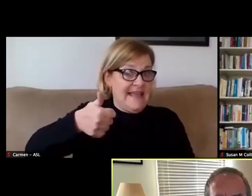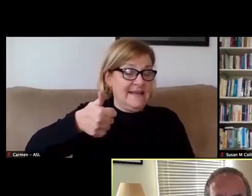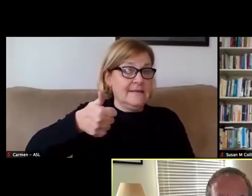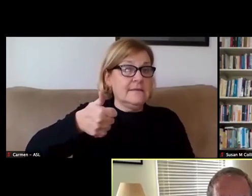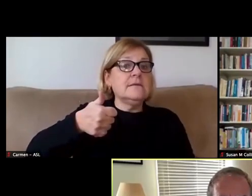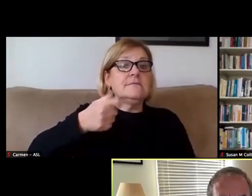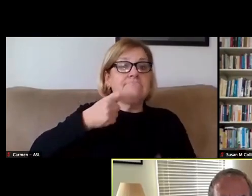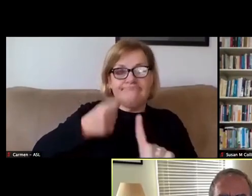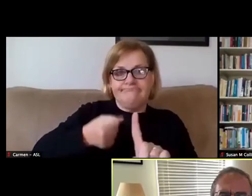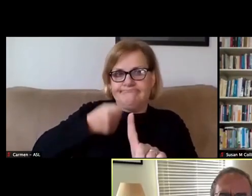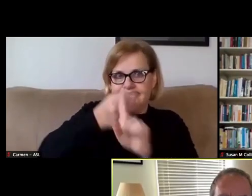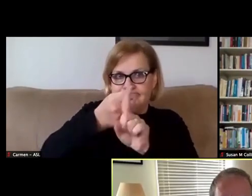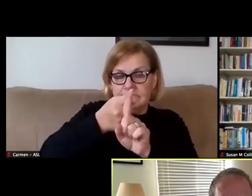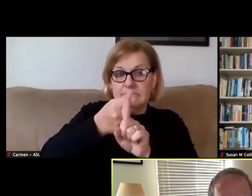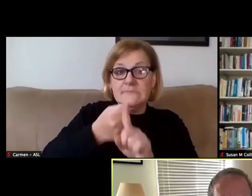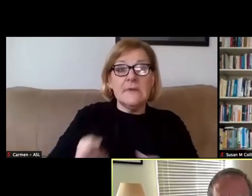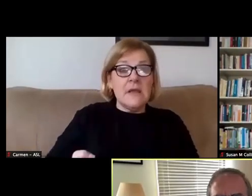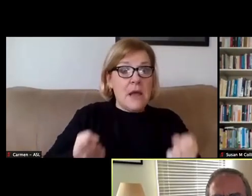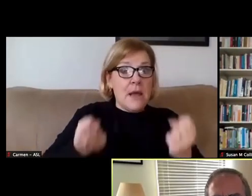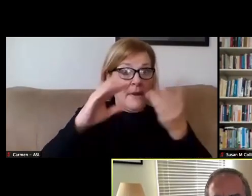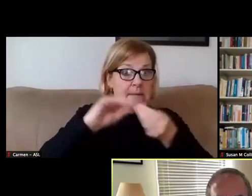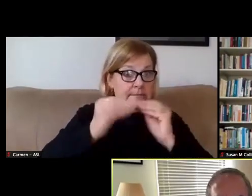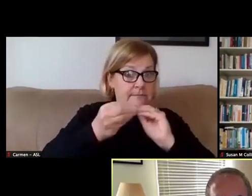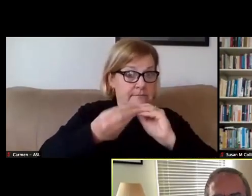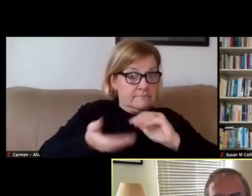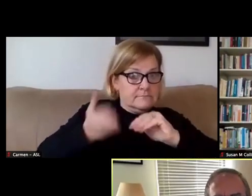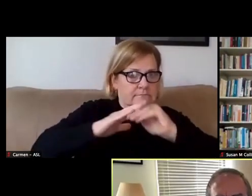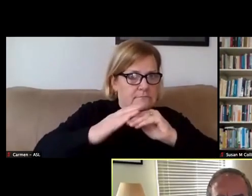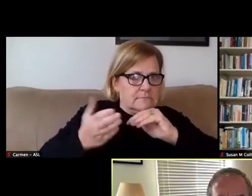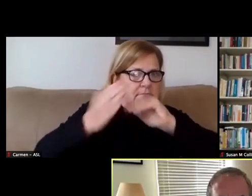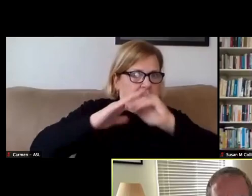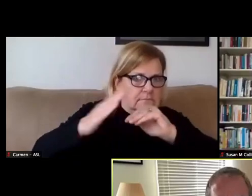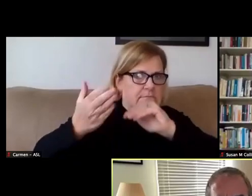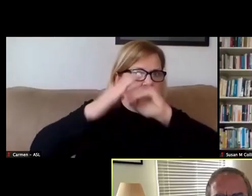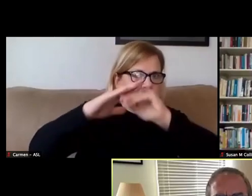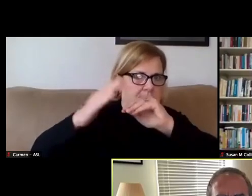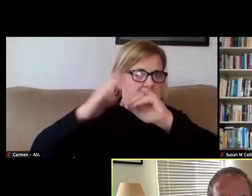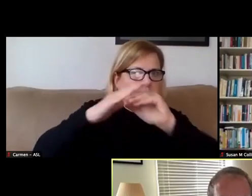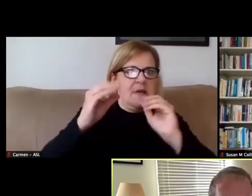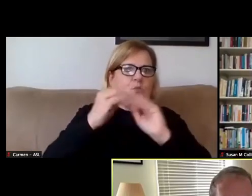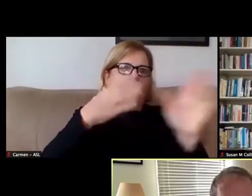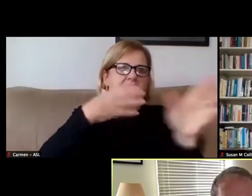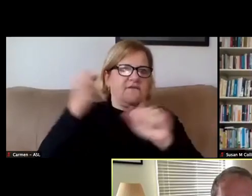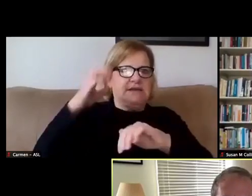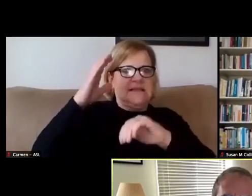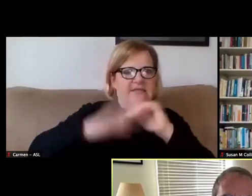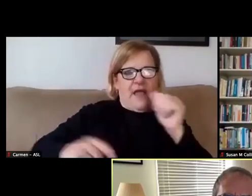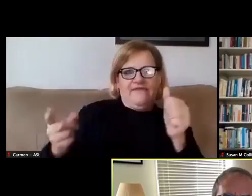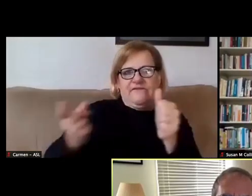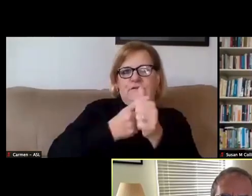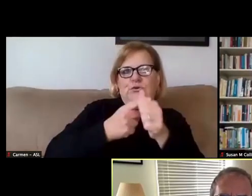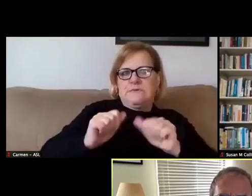The rate of new cases is increasing in a dramatic fashion far faster than when the pandemic first started.